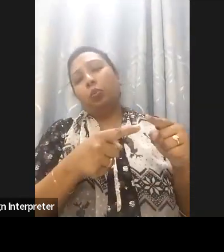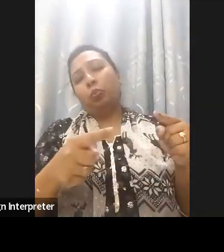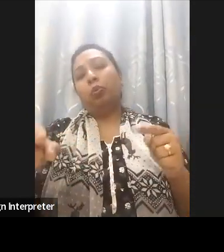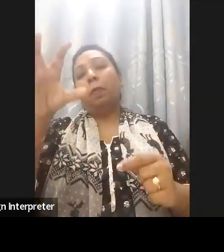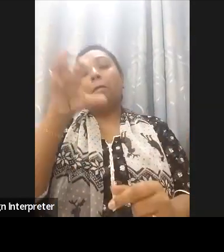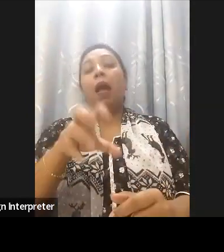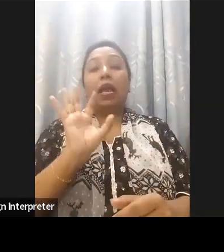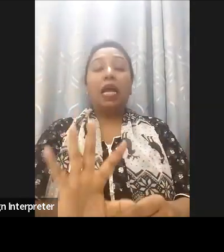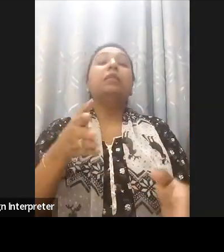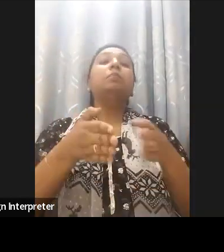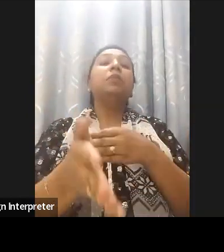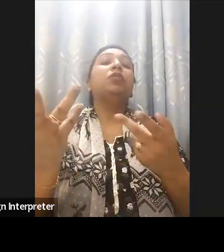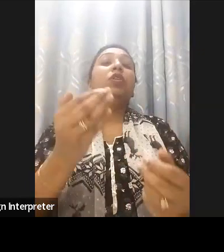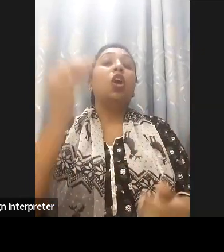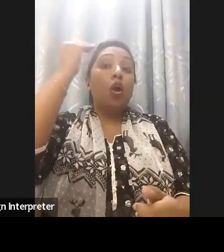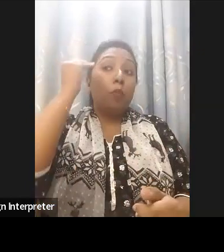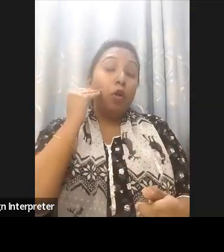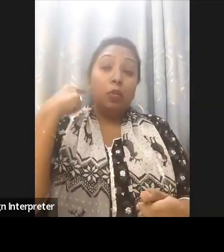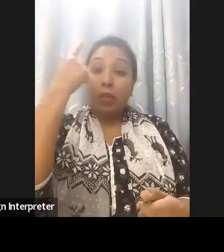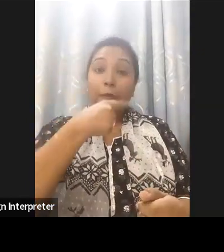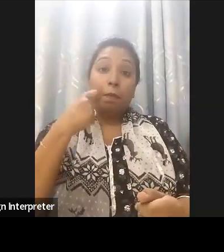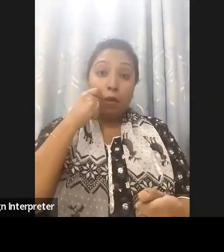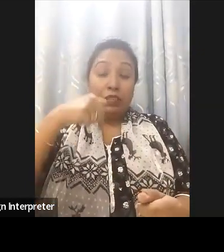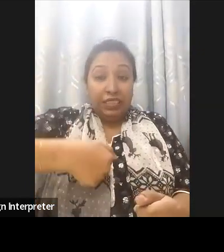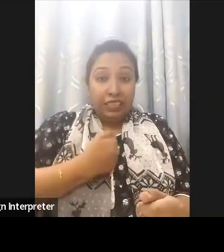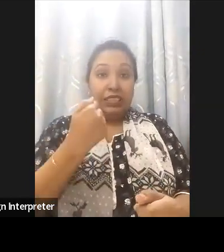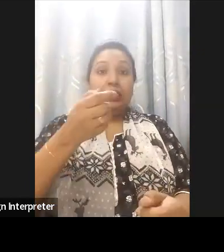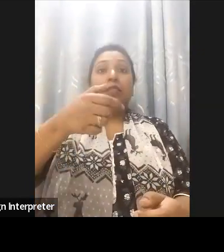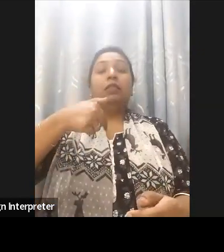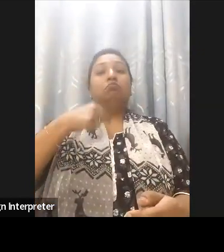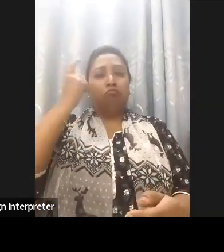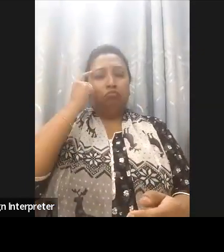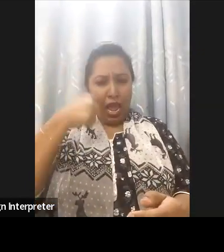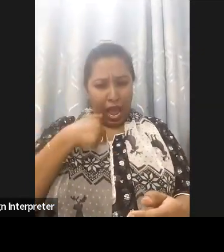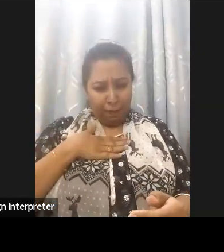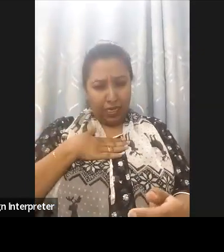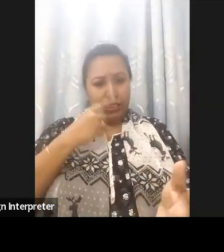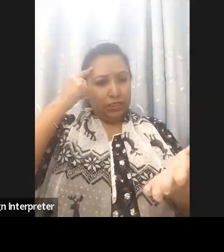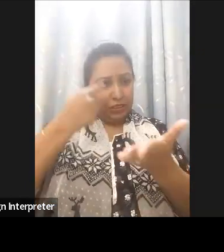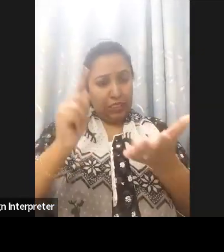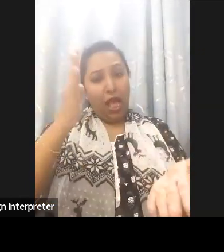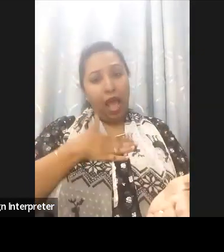disabilities in decision-making process regarding digital accessibility and also needs to make sure